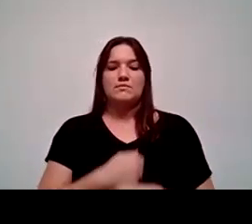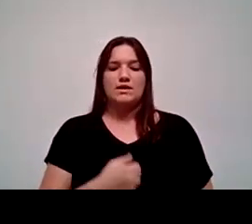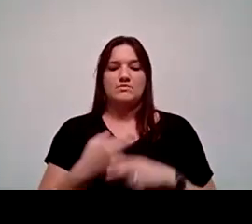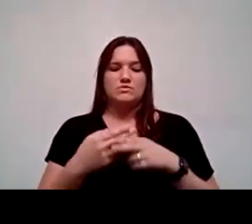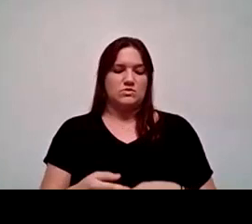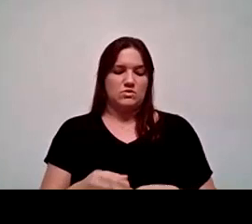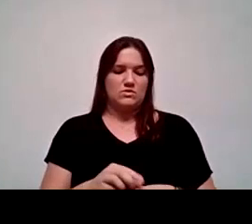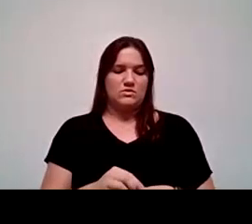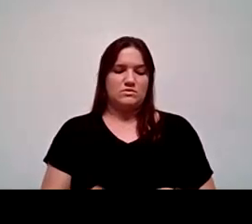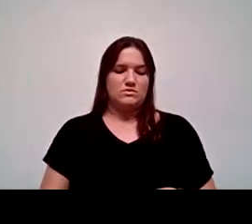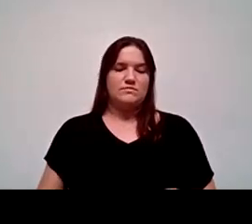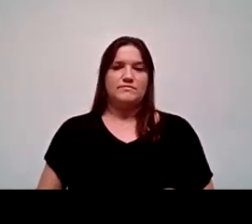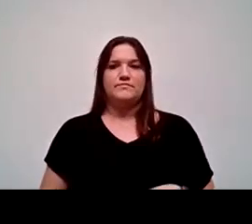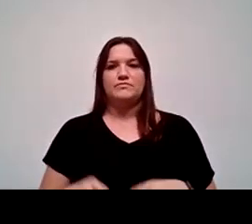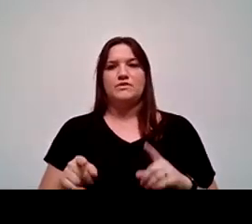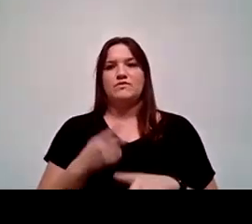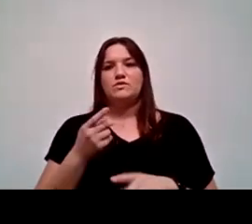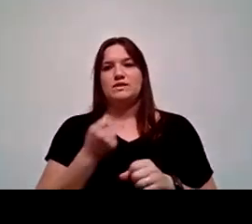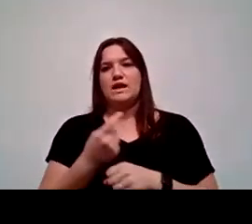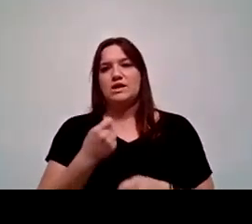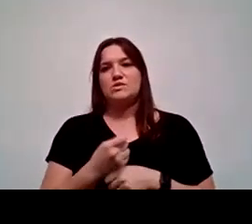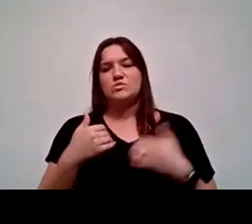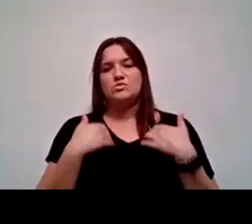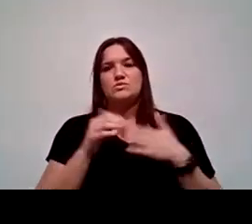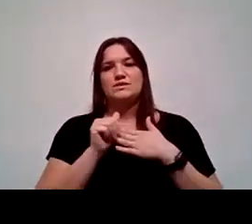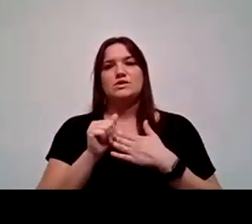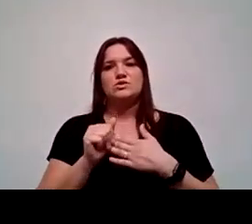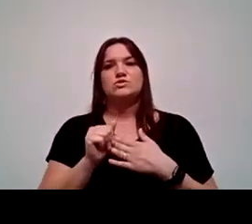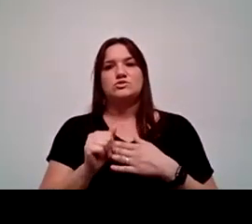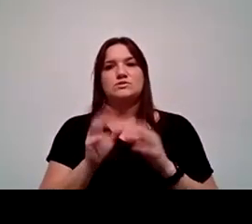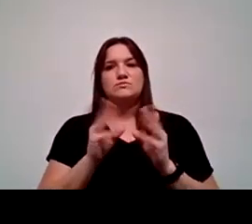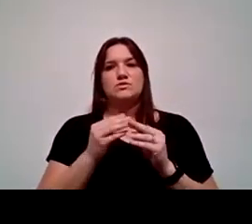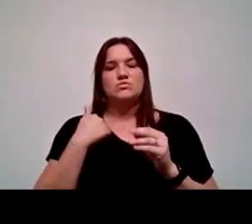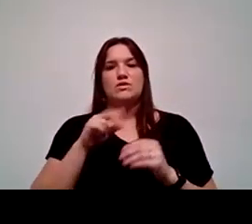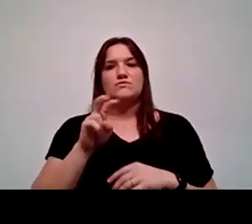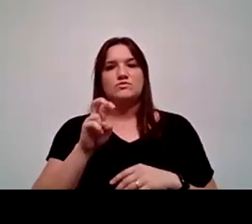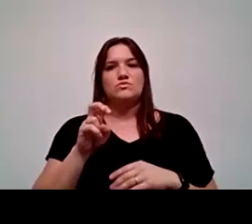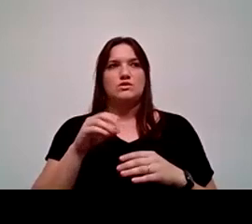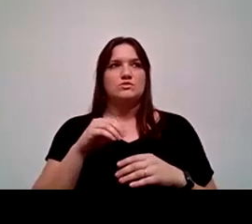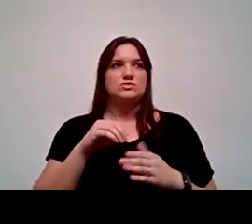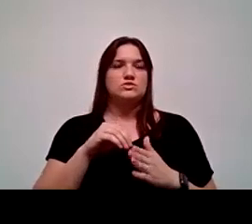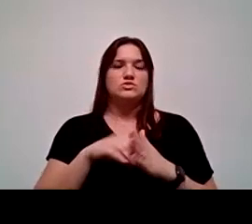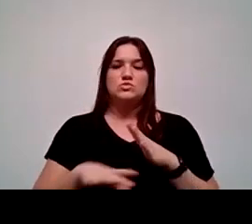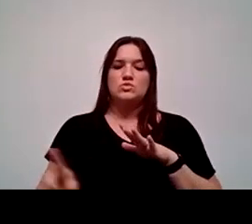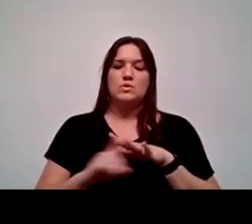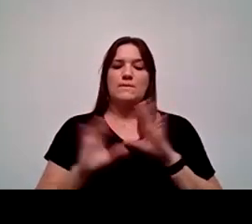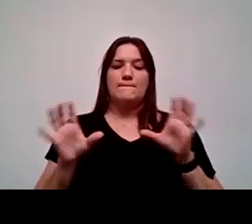the first annual Migrant Youth Leadership Conference on our campus. We had over 200 students attend with some family members.